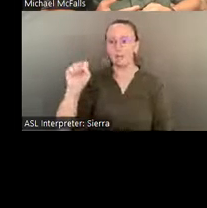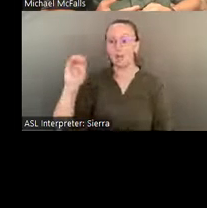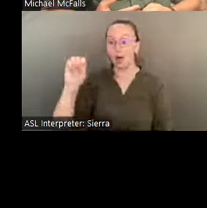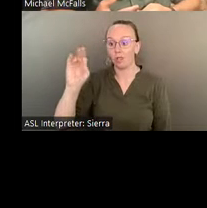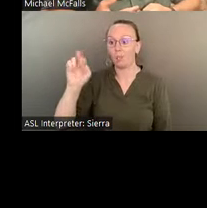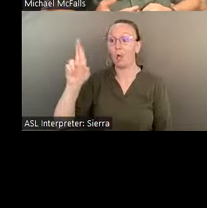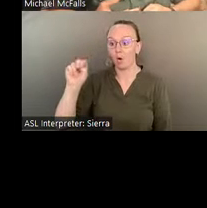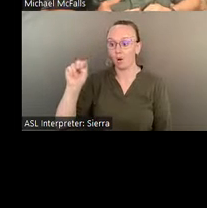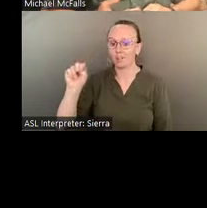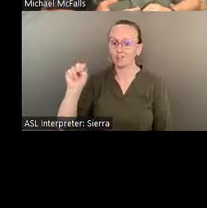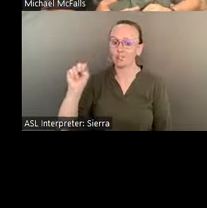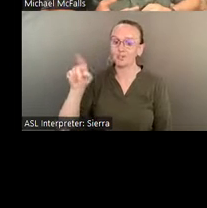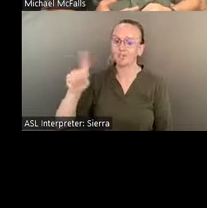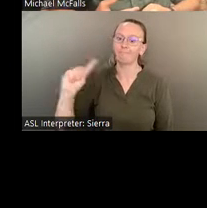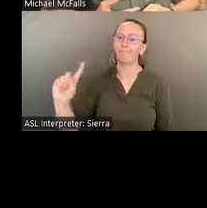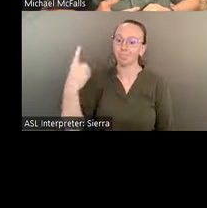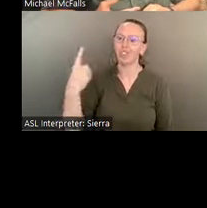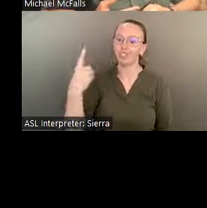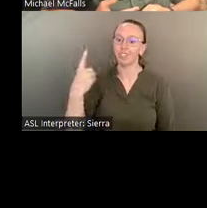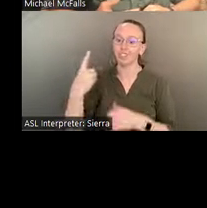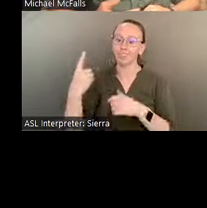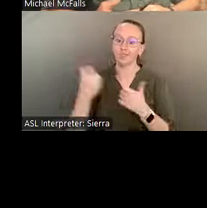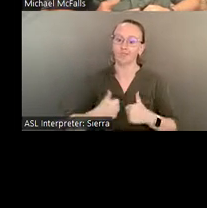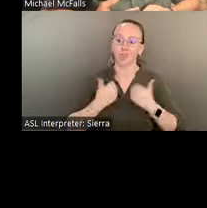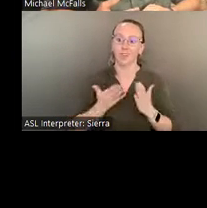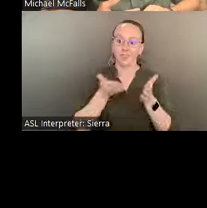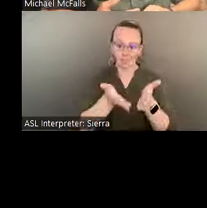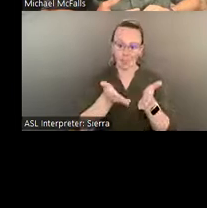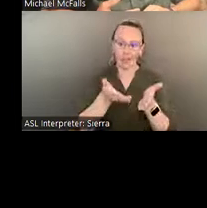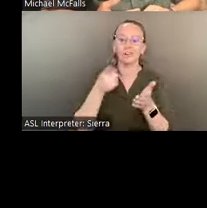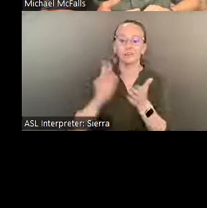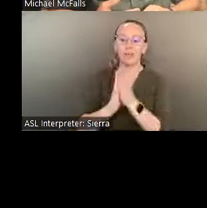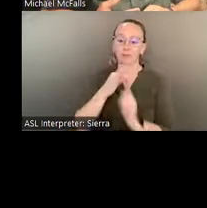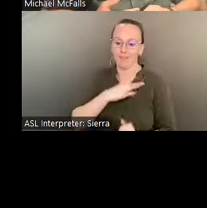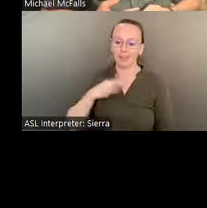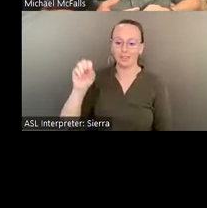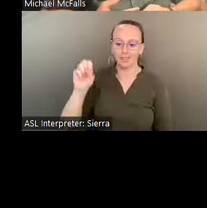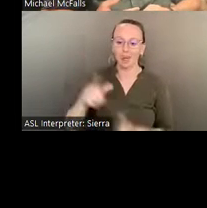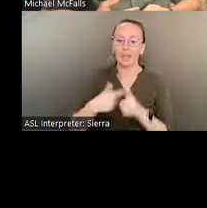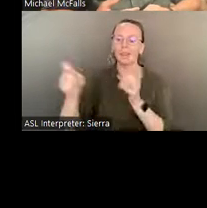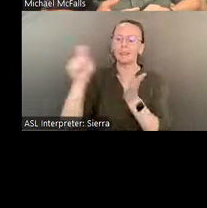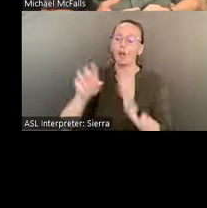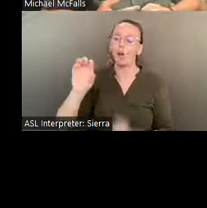CSU, and he wrote an opera called "Eddie Stone Song: The Odyssey of the First Pasaquoyan"